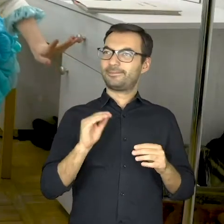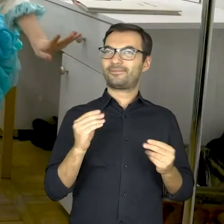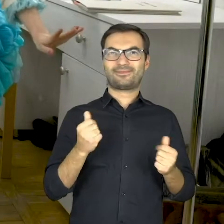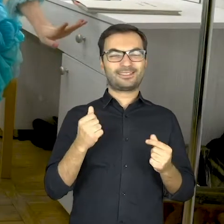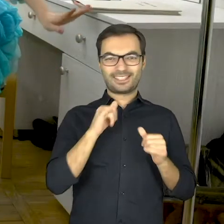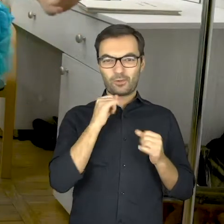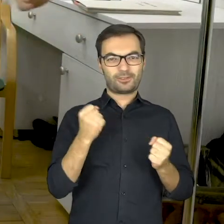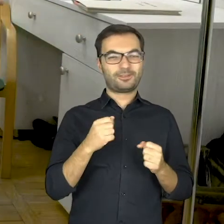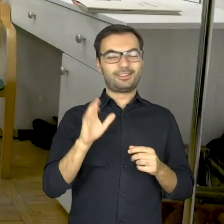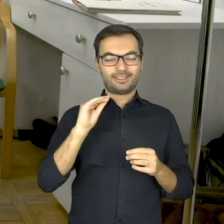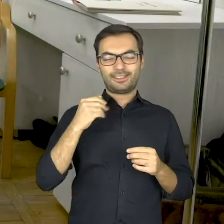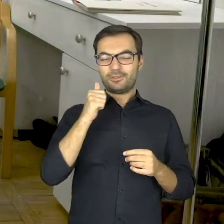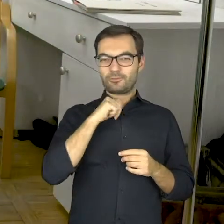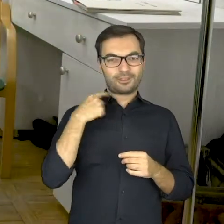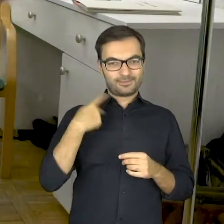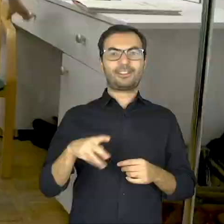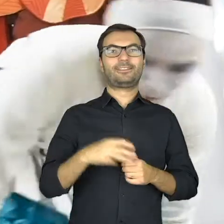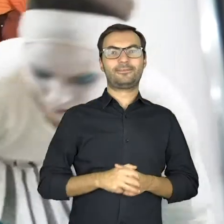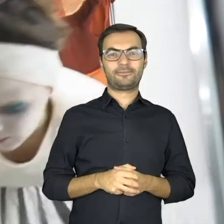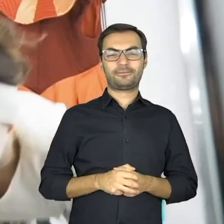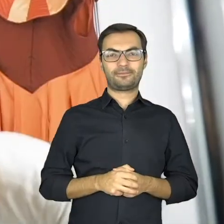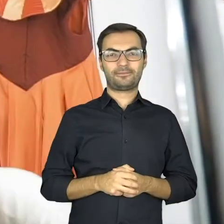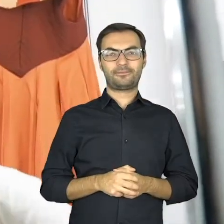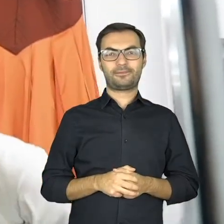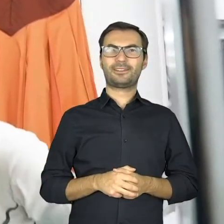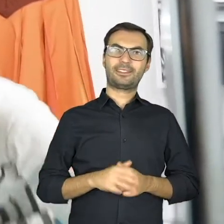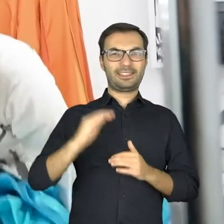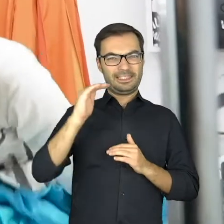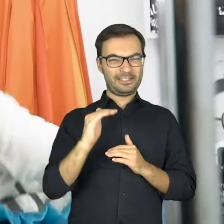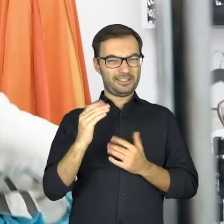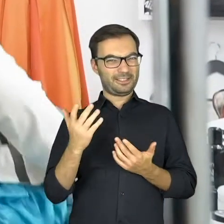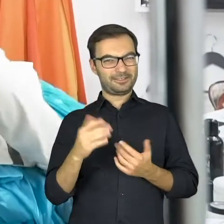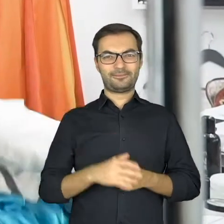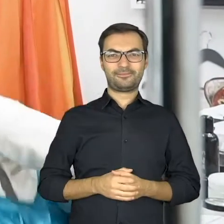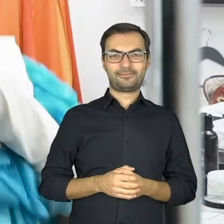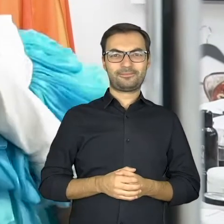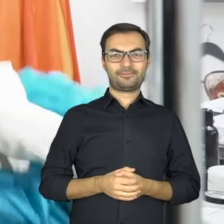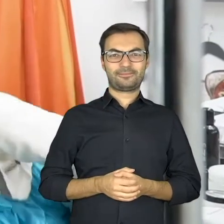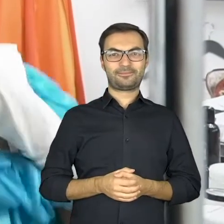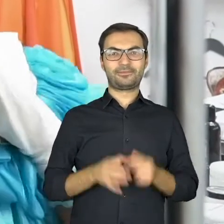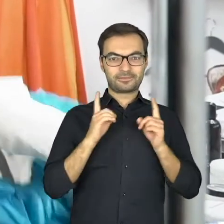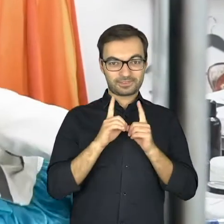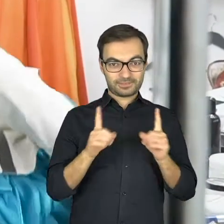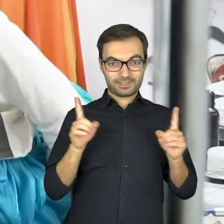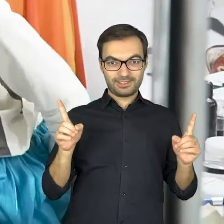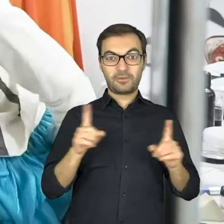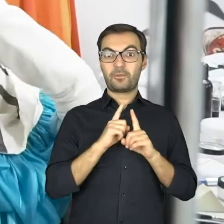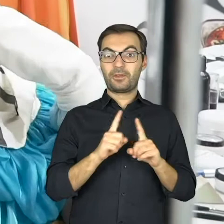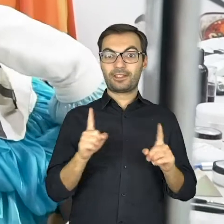Still too loud, yeah? I’ll try again one more time. Maybe, a bit lower. Attention!